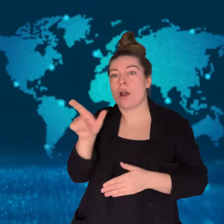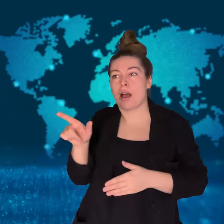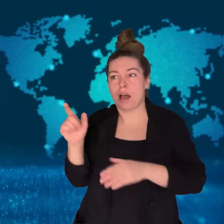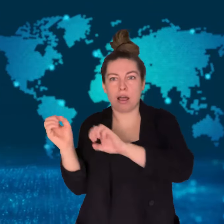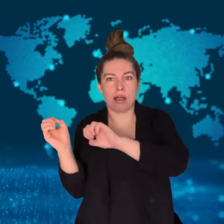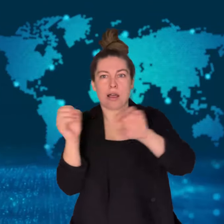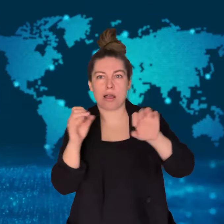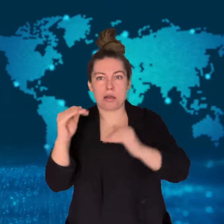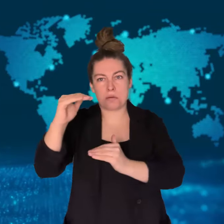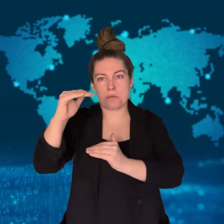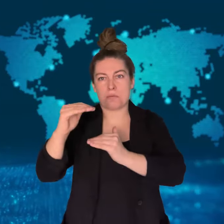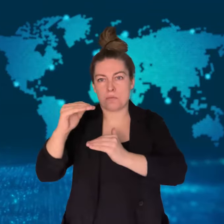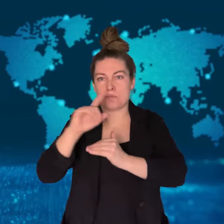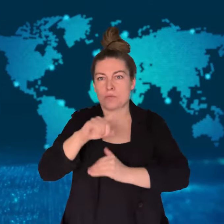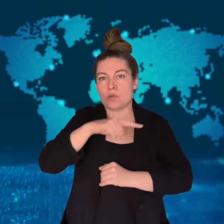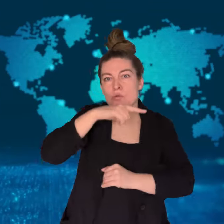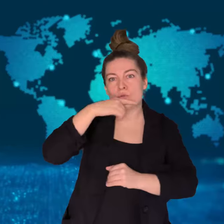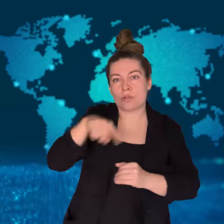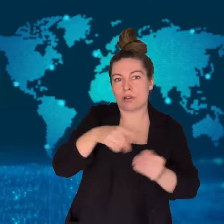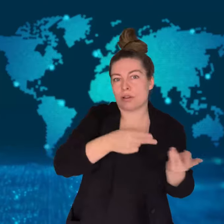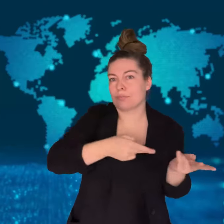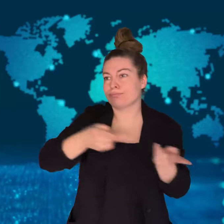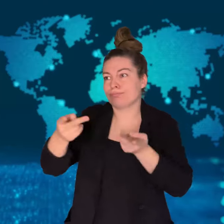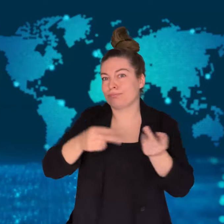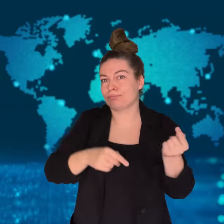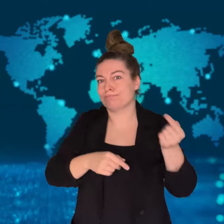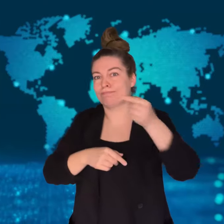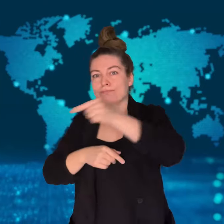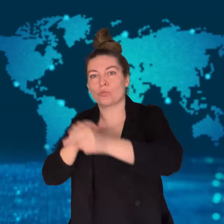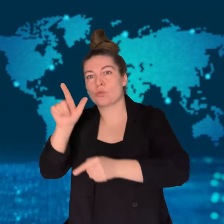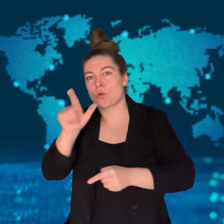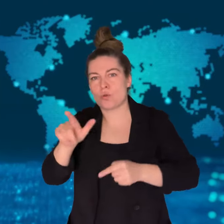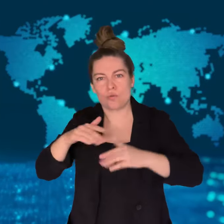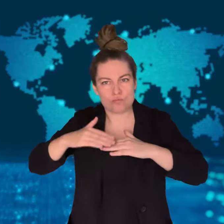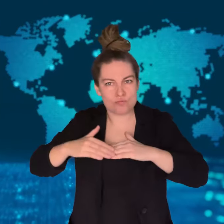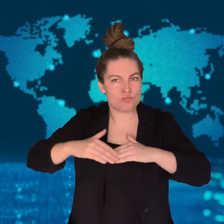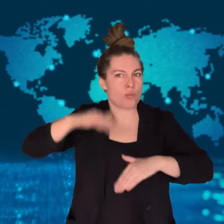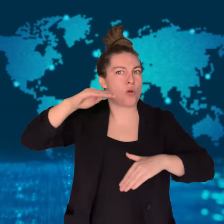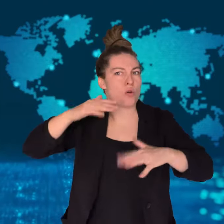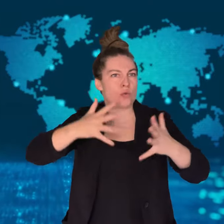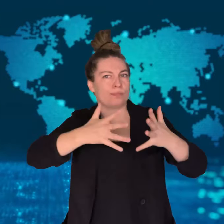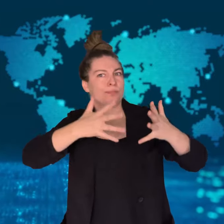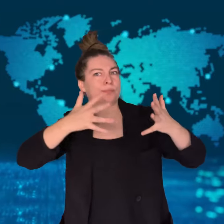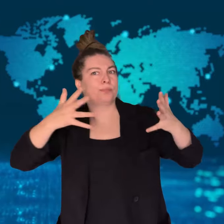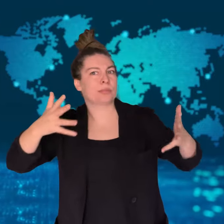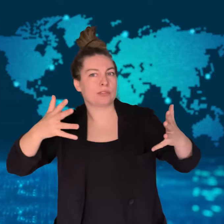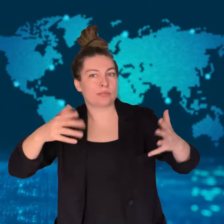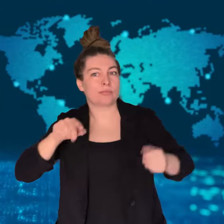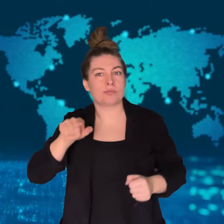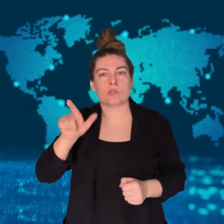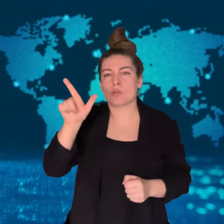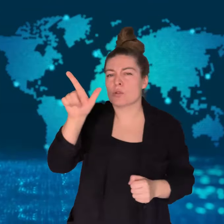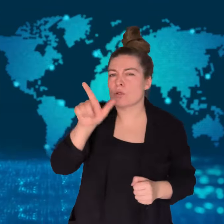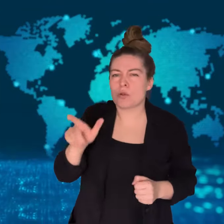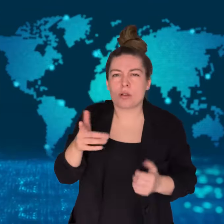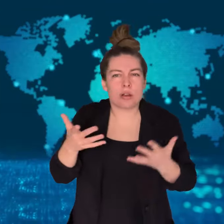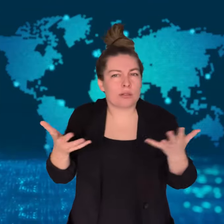The food shipping containers appear larger than the containers arriving in Russia.